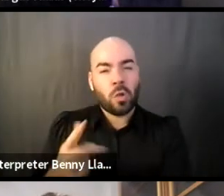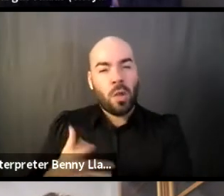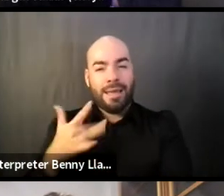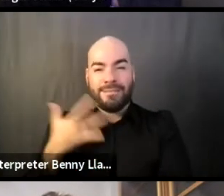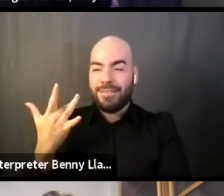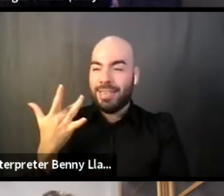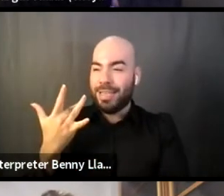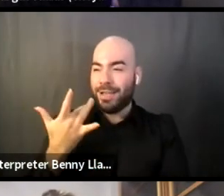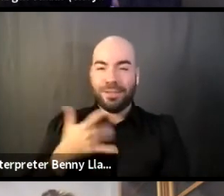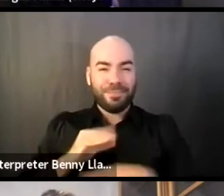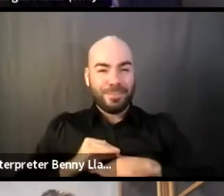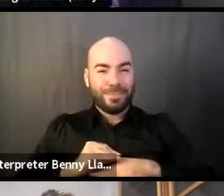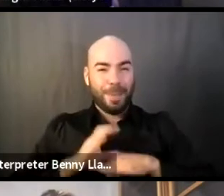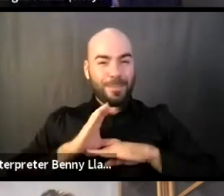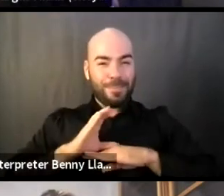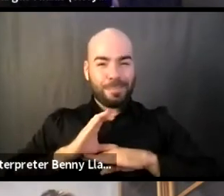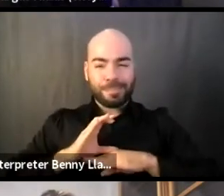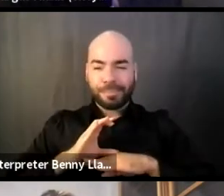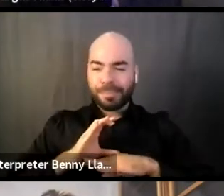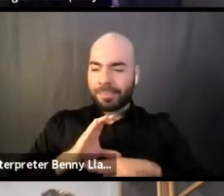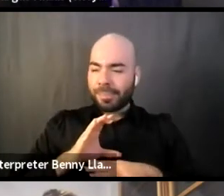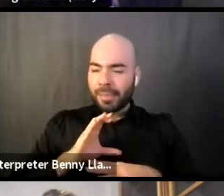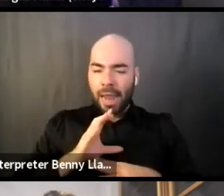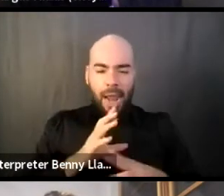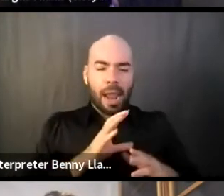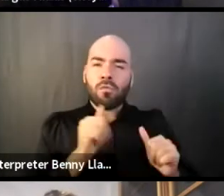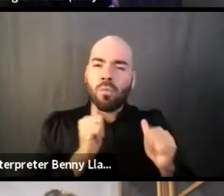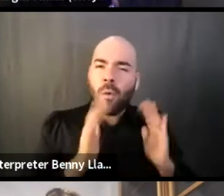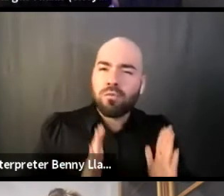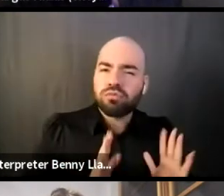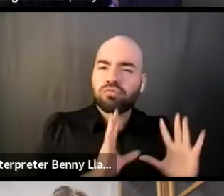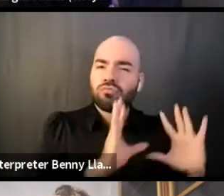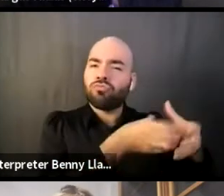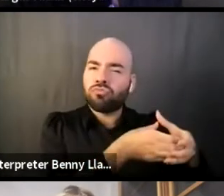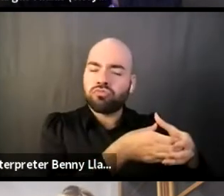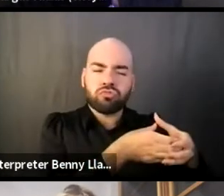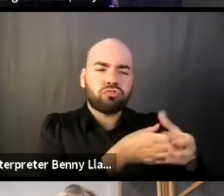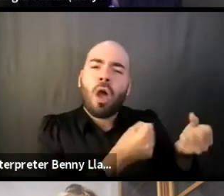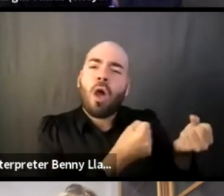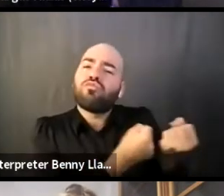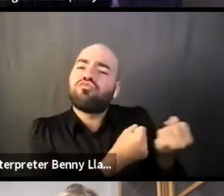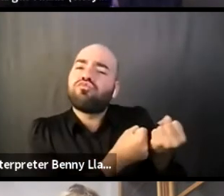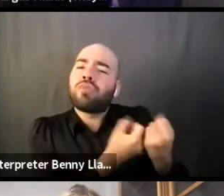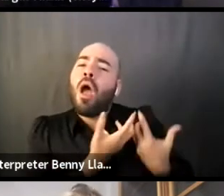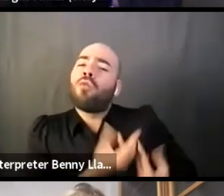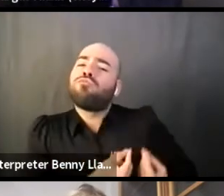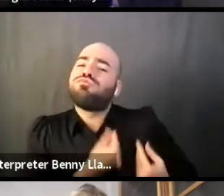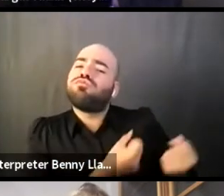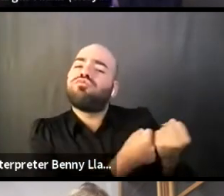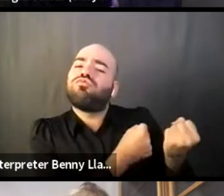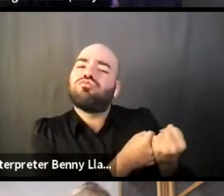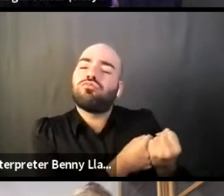in being able to use my voice in that way to say like, oh, that's actually a red flag